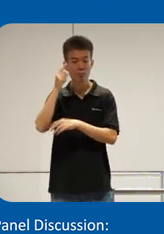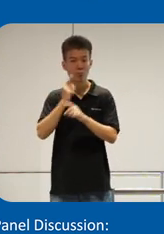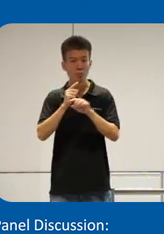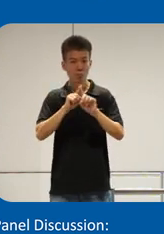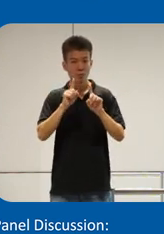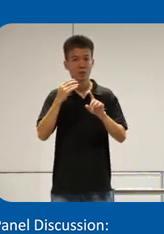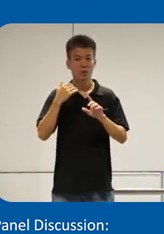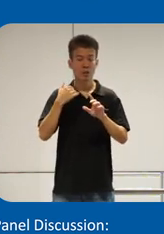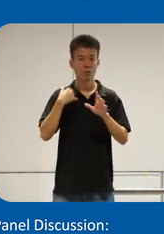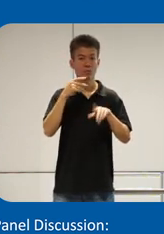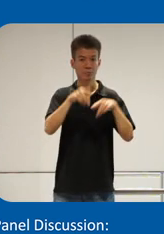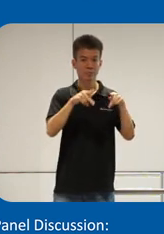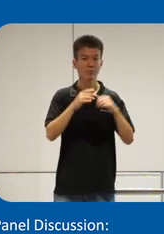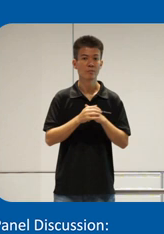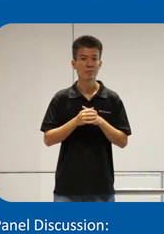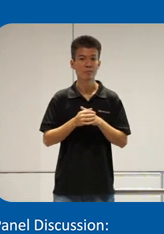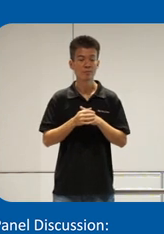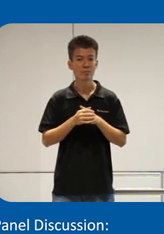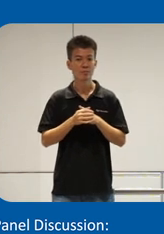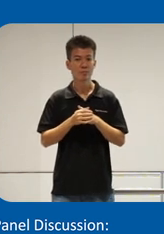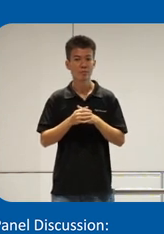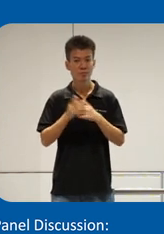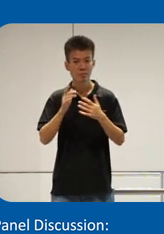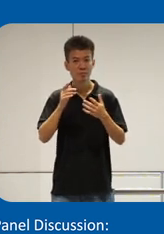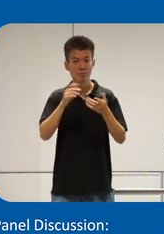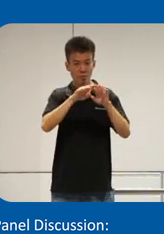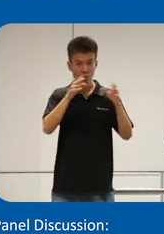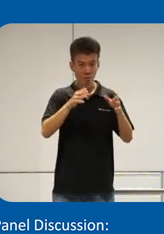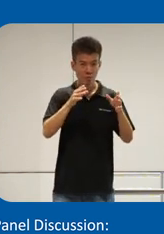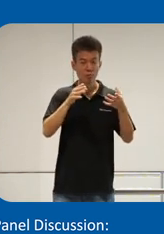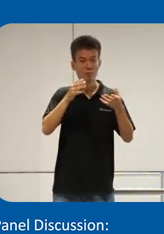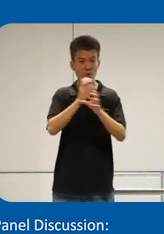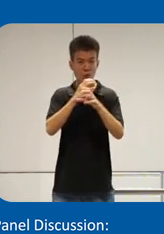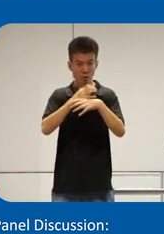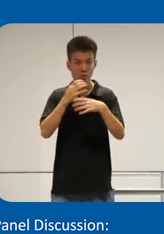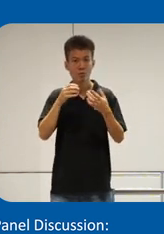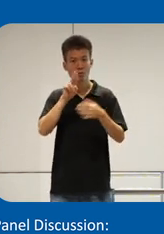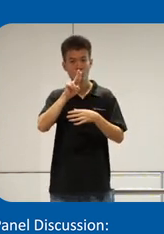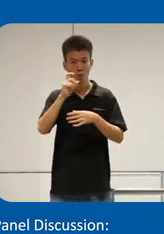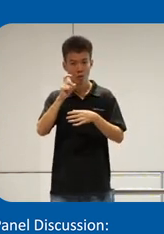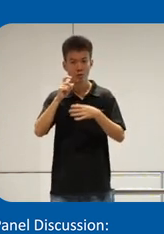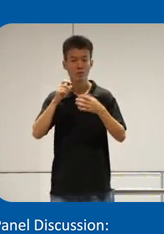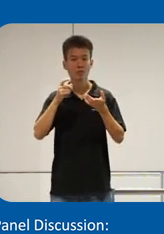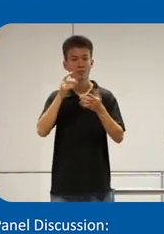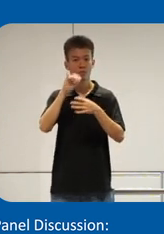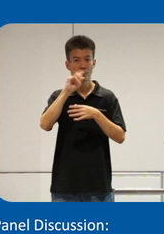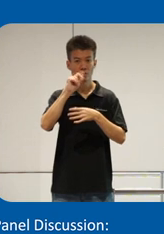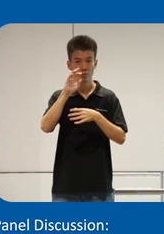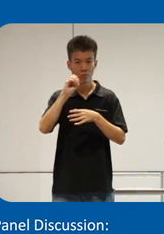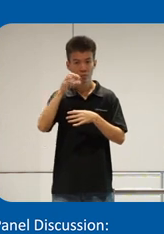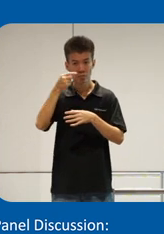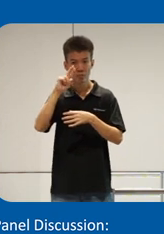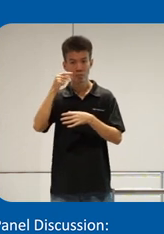have people so whether it's the platform Creator designer ux um developers and also social media